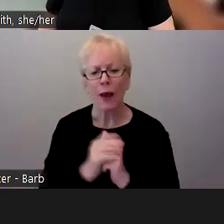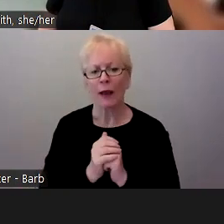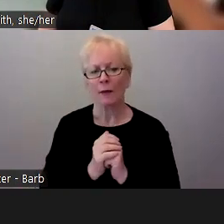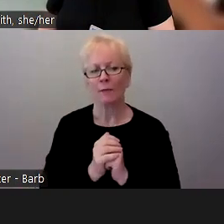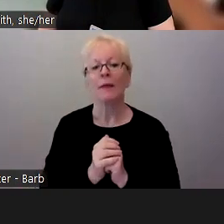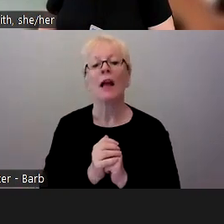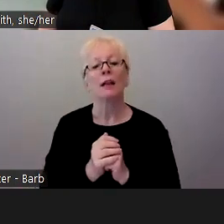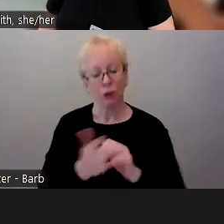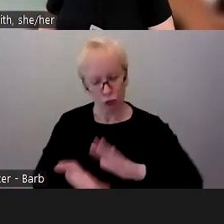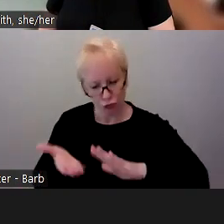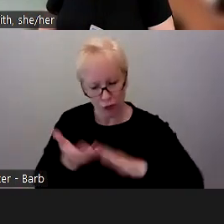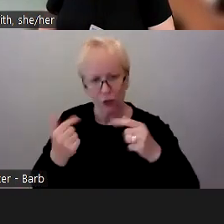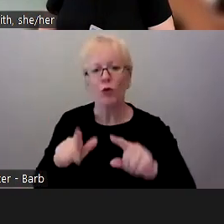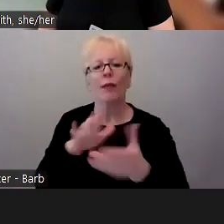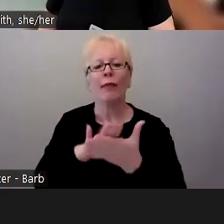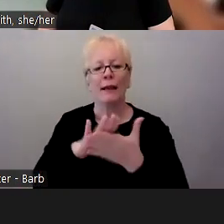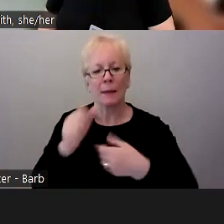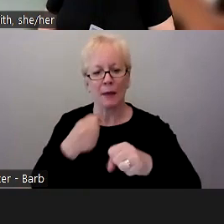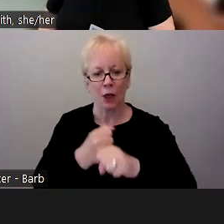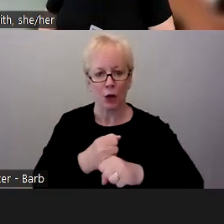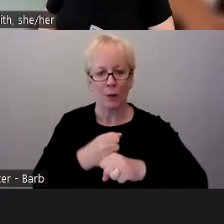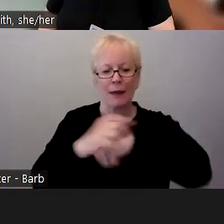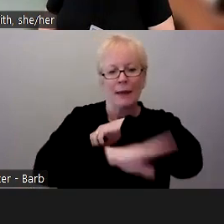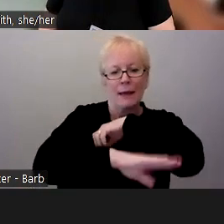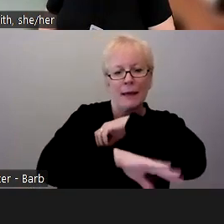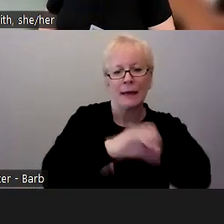year, so September through May.